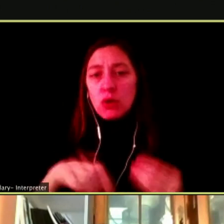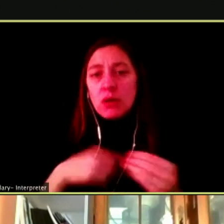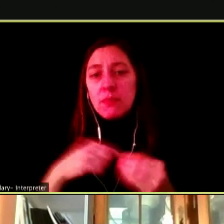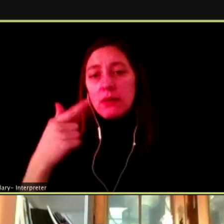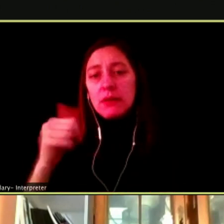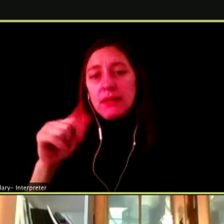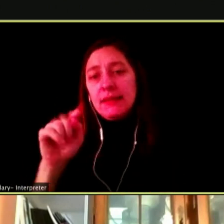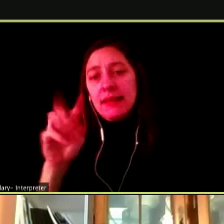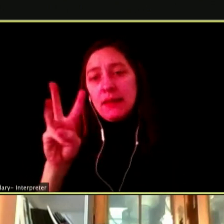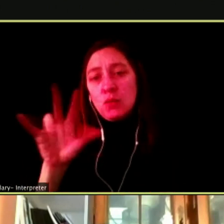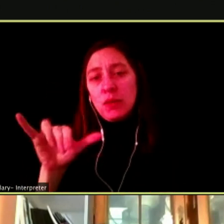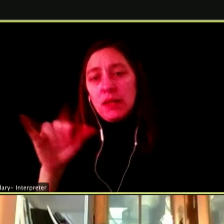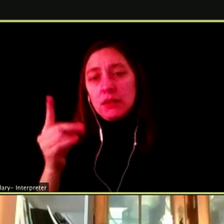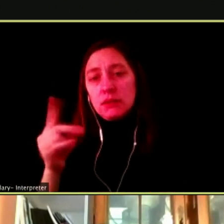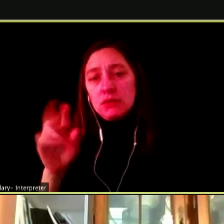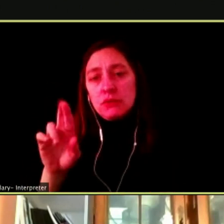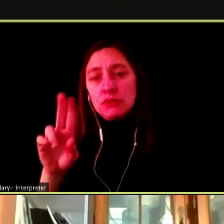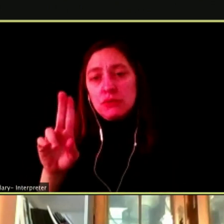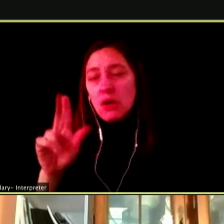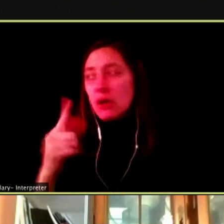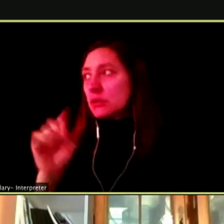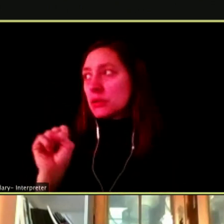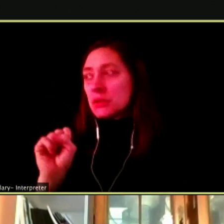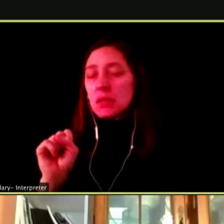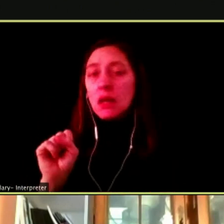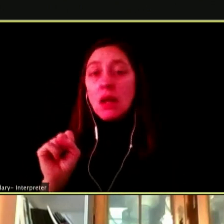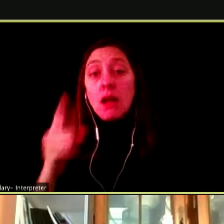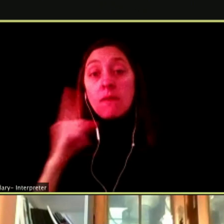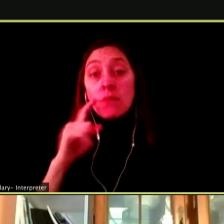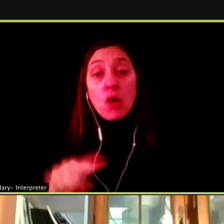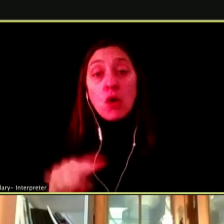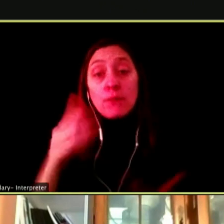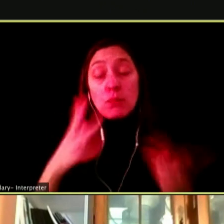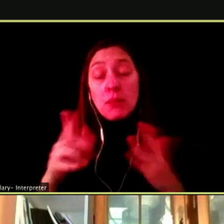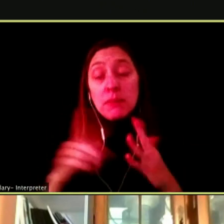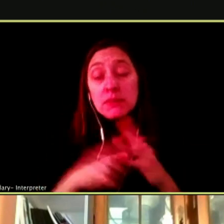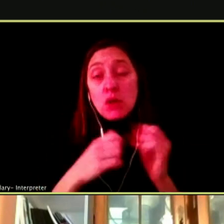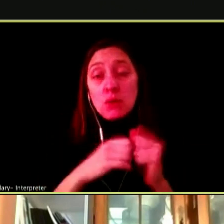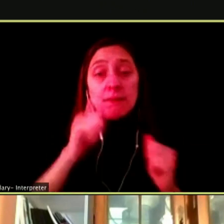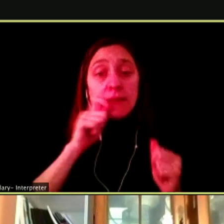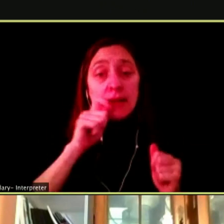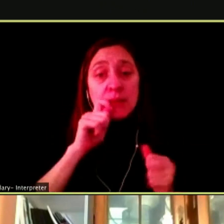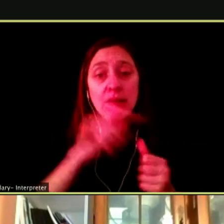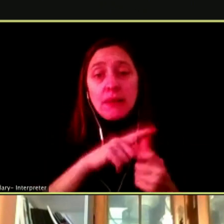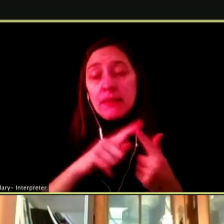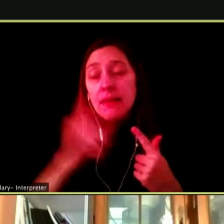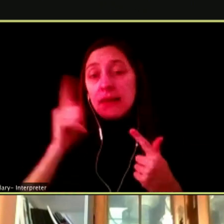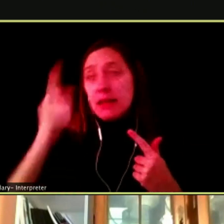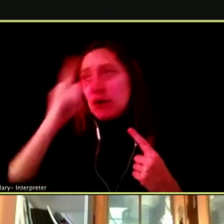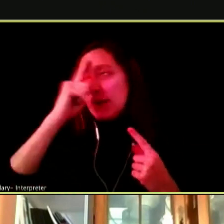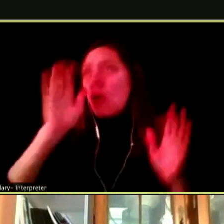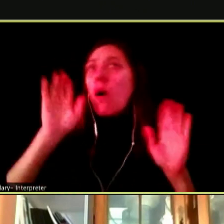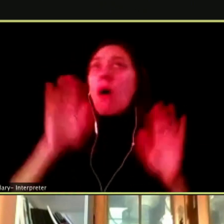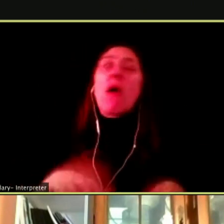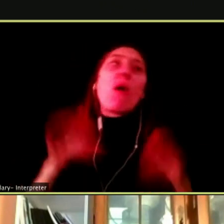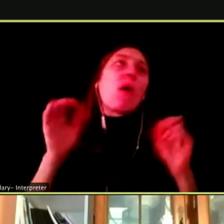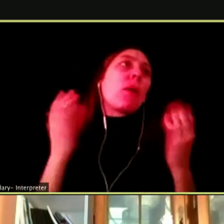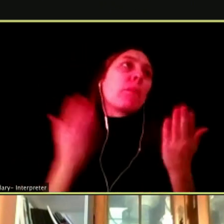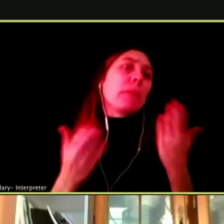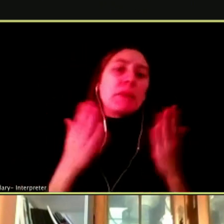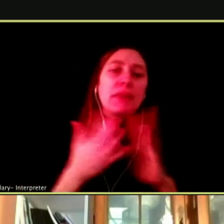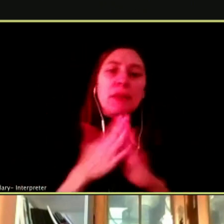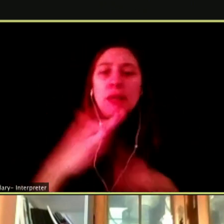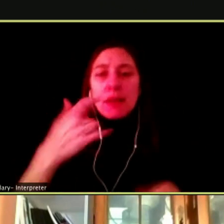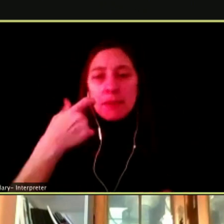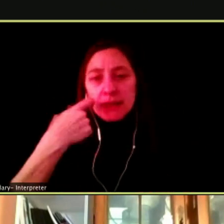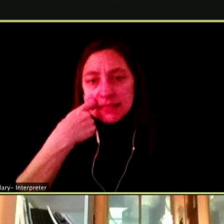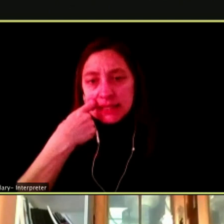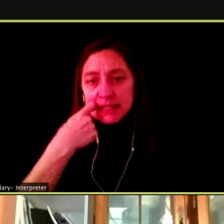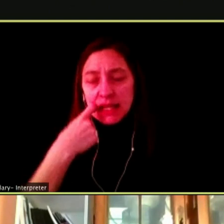UNTIL THOSE WHO MAY START BY VAPING ALL OF A SUDDEN THINK THEY BECOME ADDICTED.